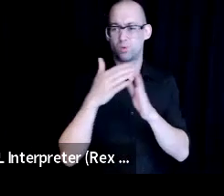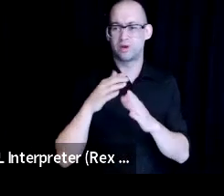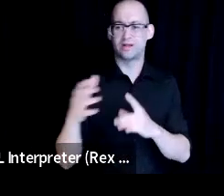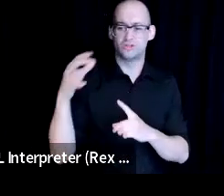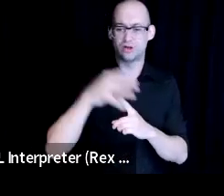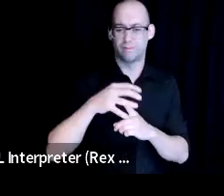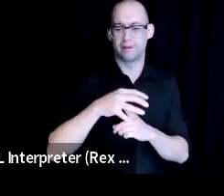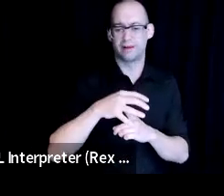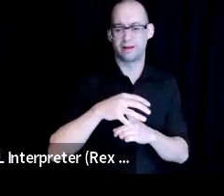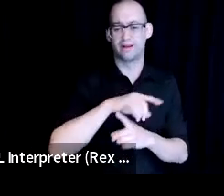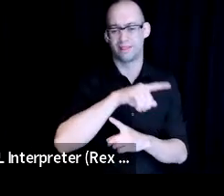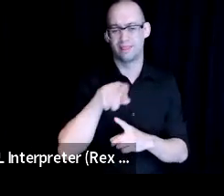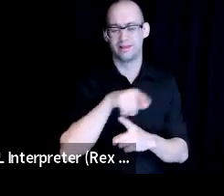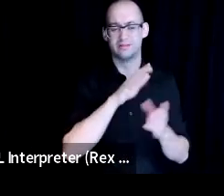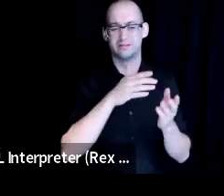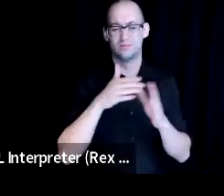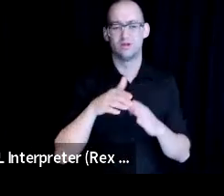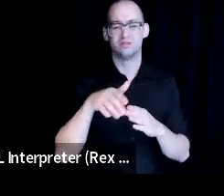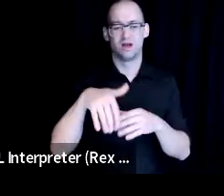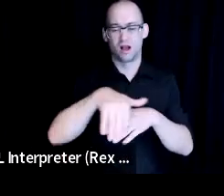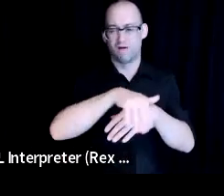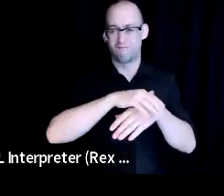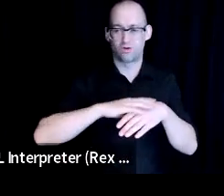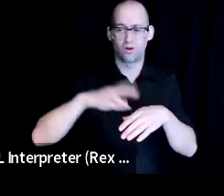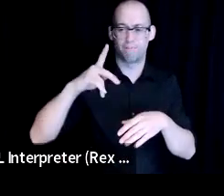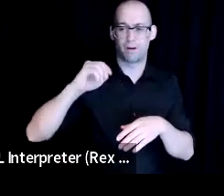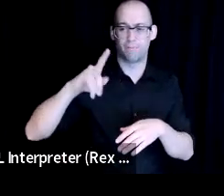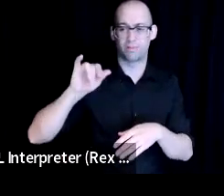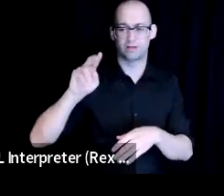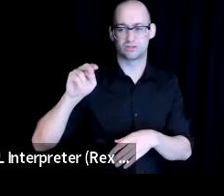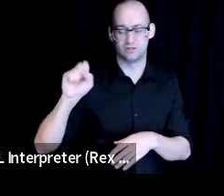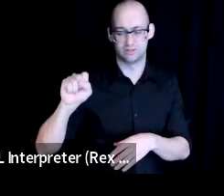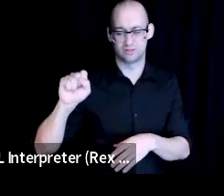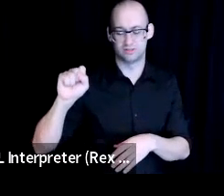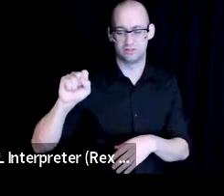communities within our cover covered populations is essential to encourage participation and